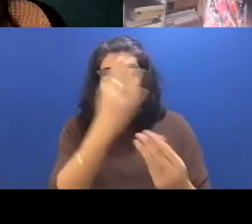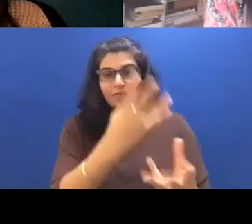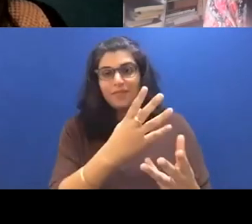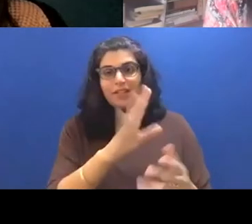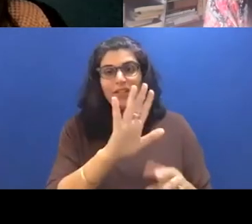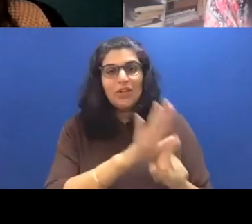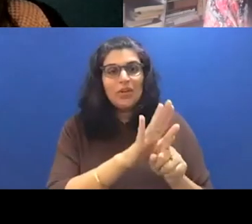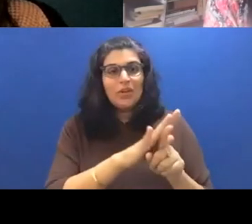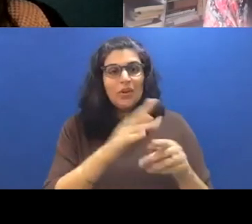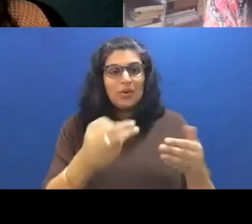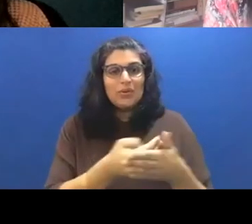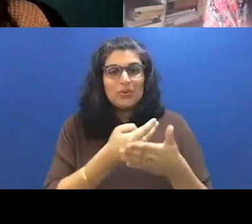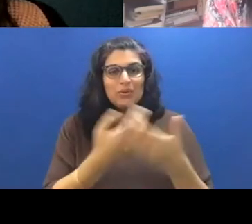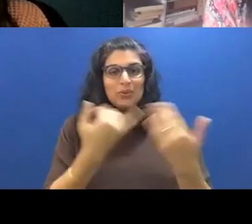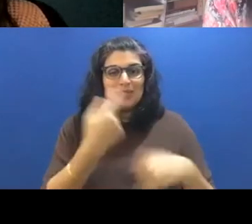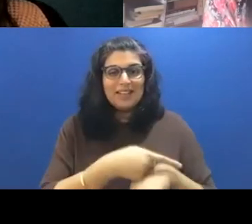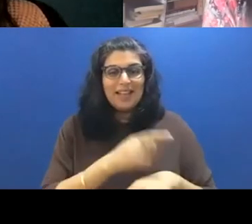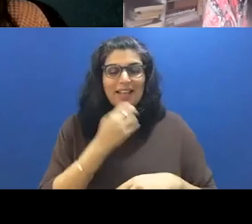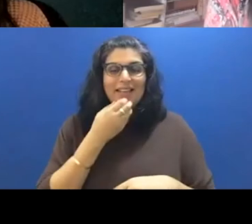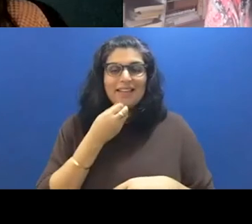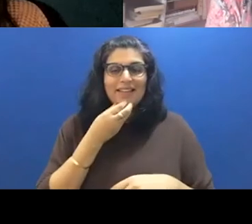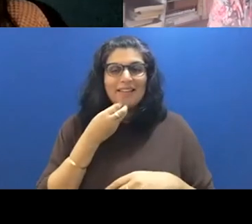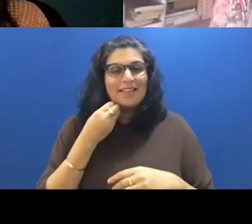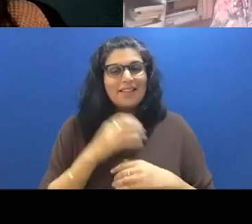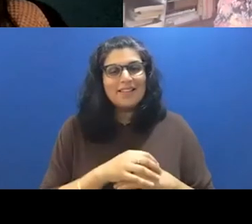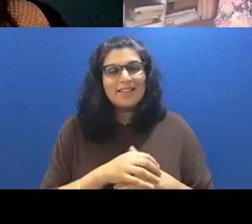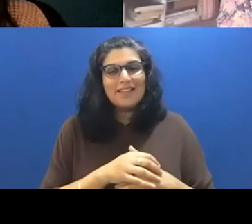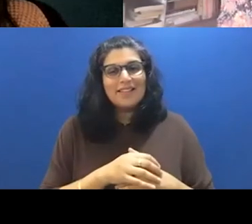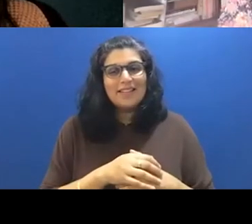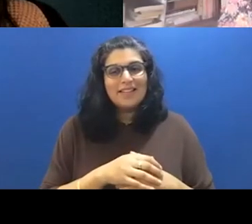Unknown Speaker Yeah, yeah, please do please do.